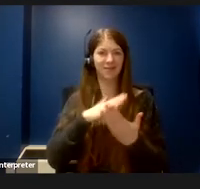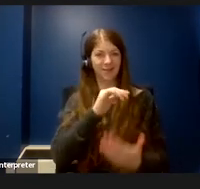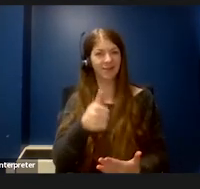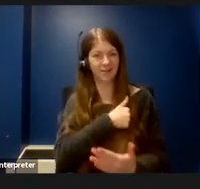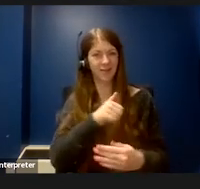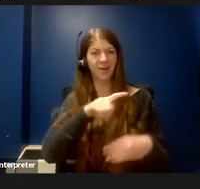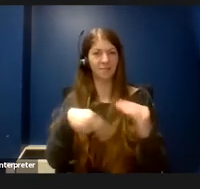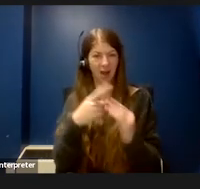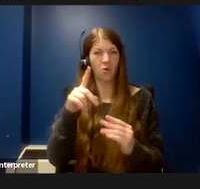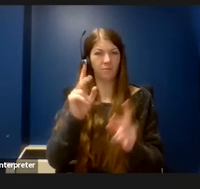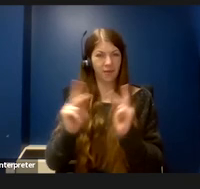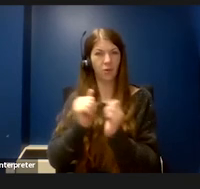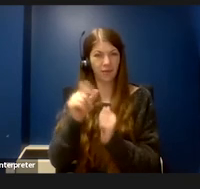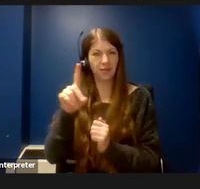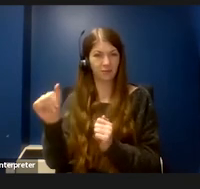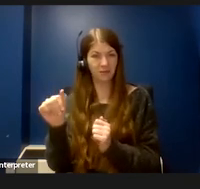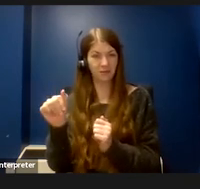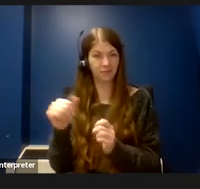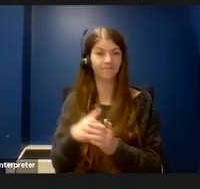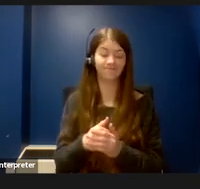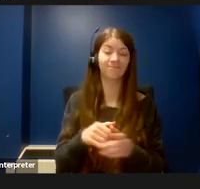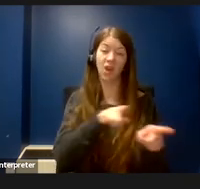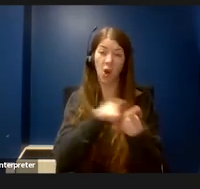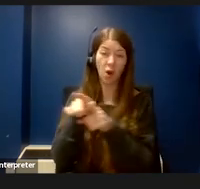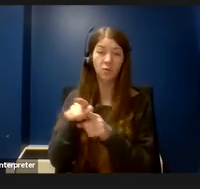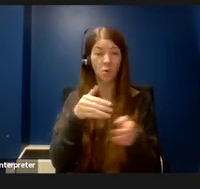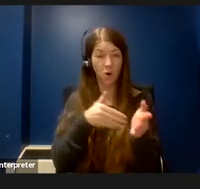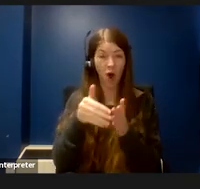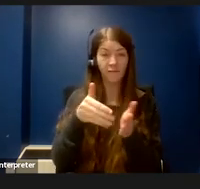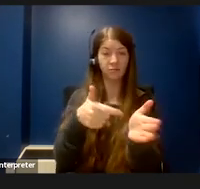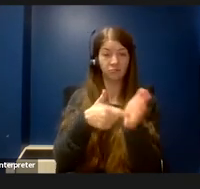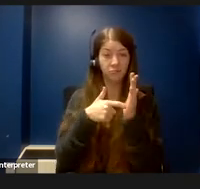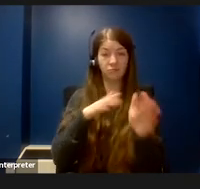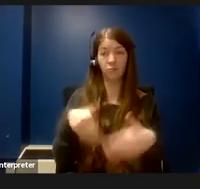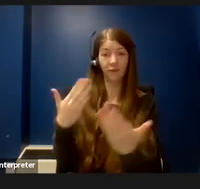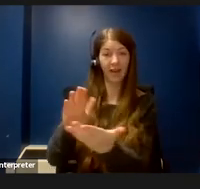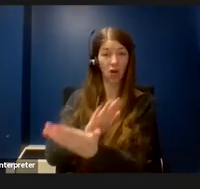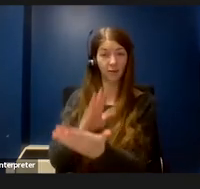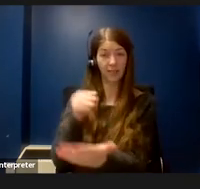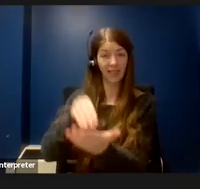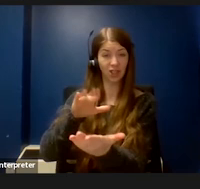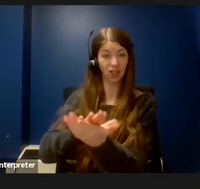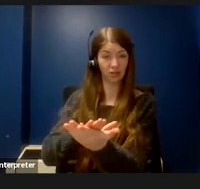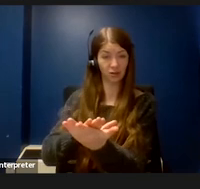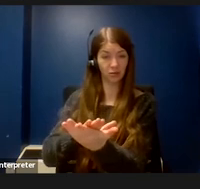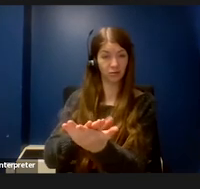You also have to provide documentation. Often documentation is usually in the form of a doctor's note